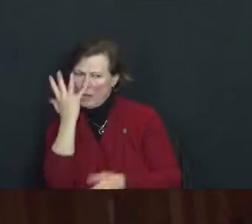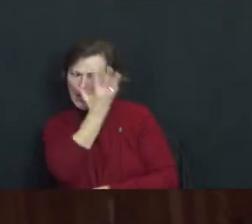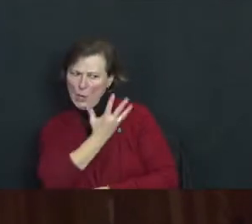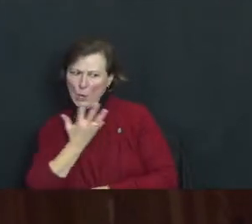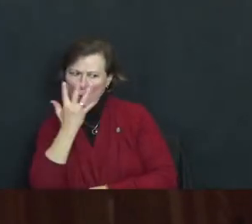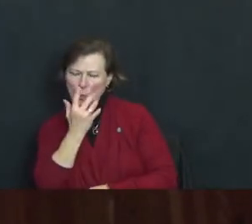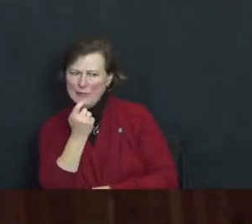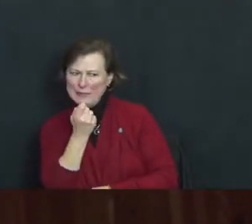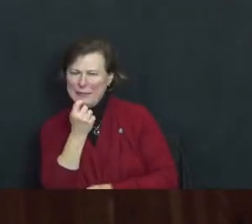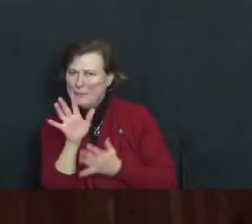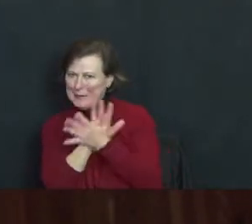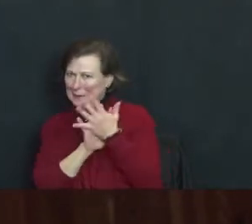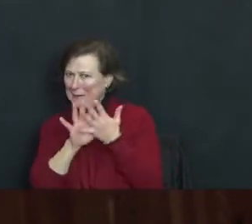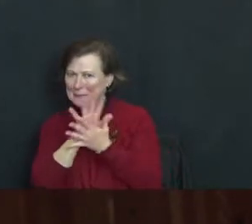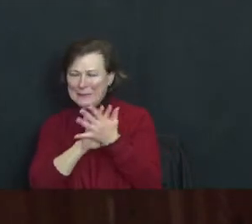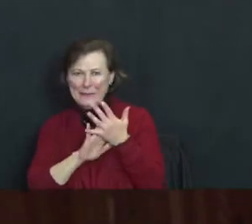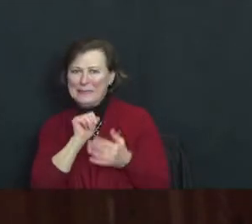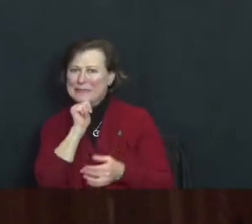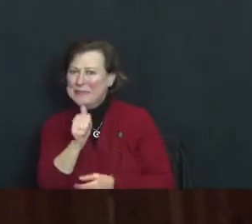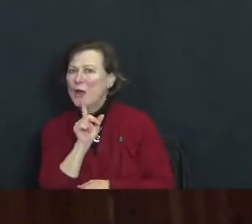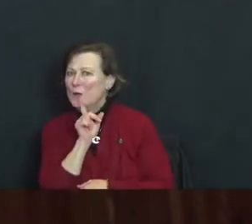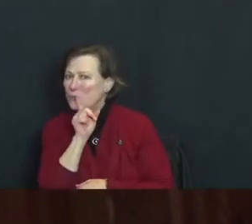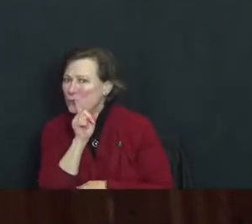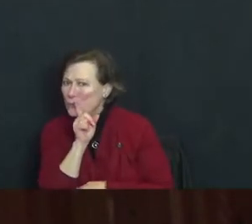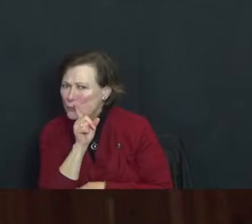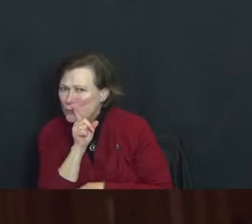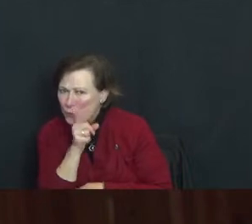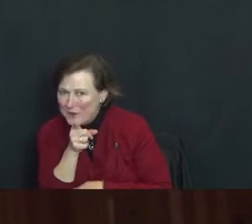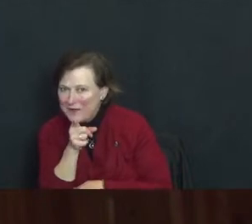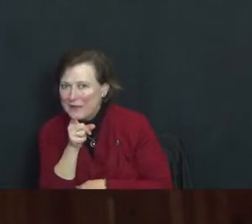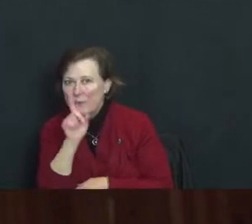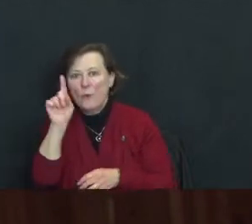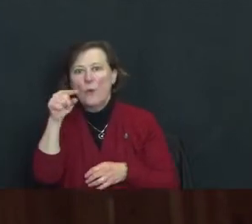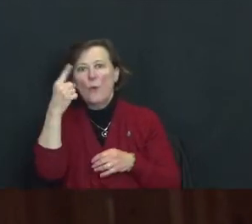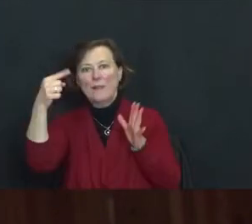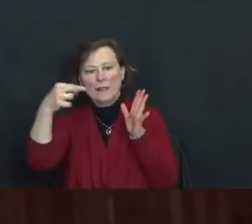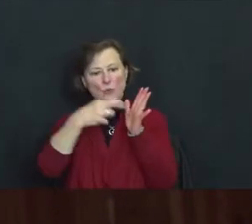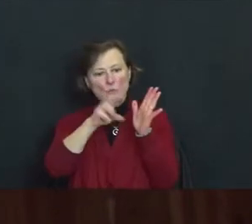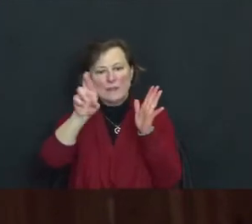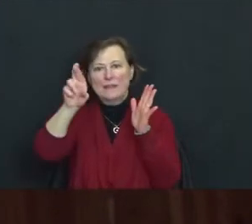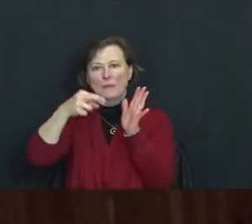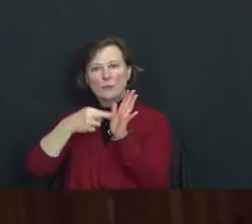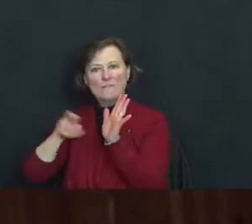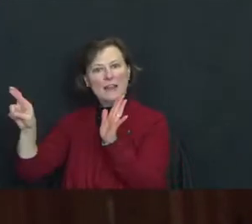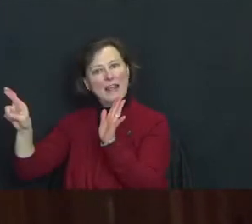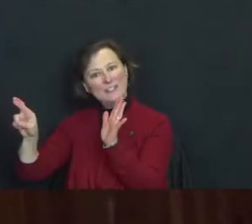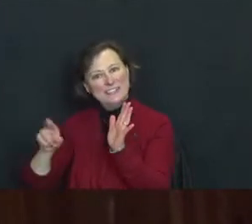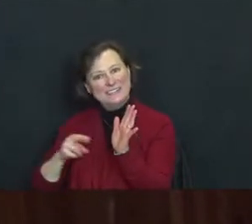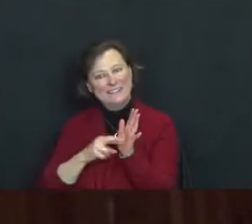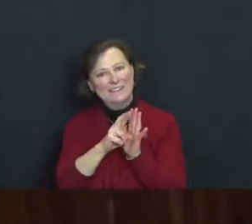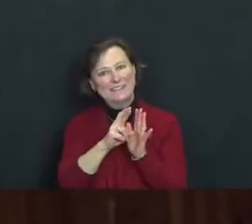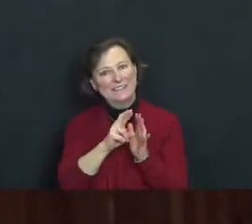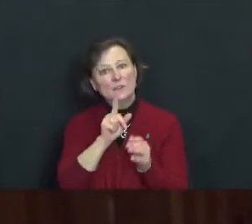Appearances are not, in fact, reality, but only a reflection; the true nature of a thing